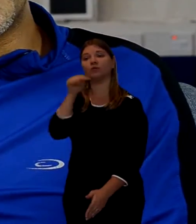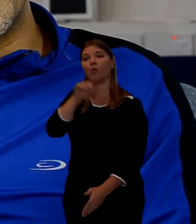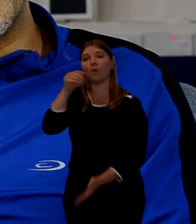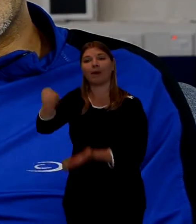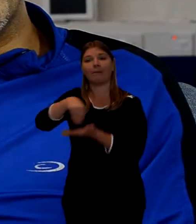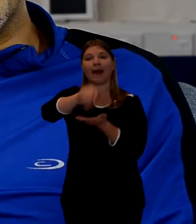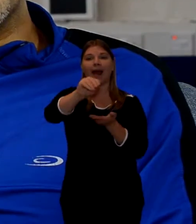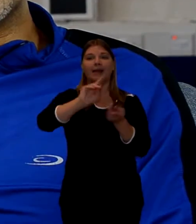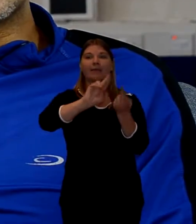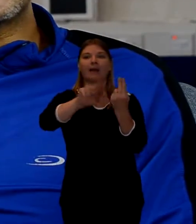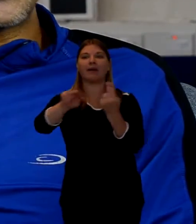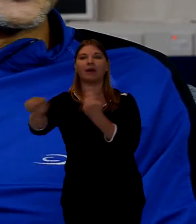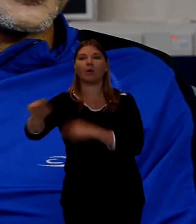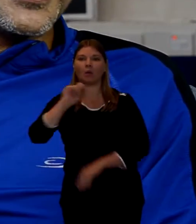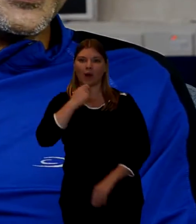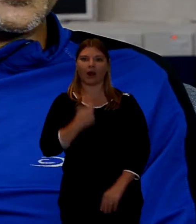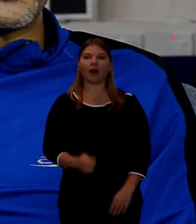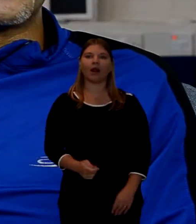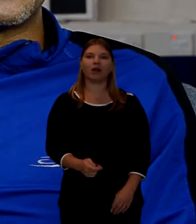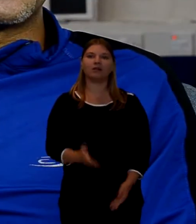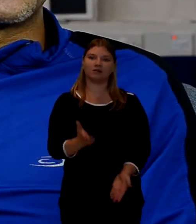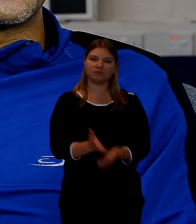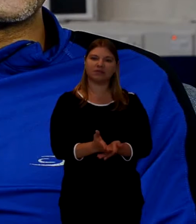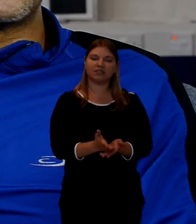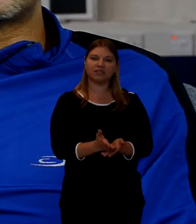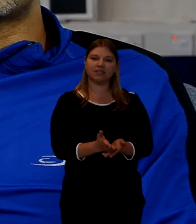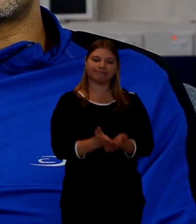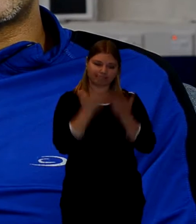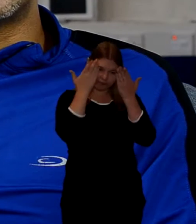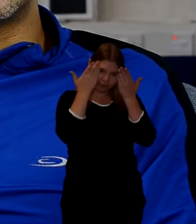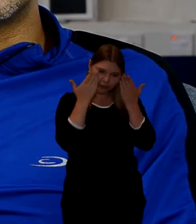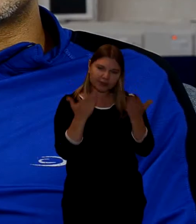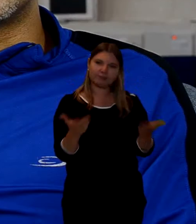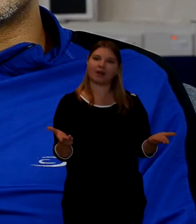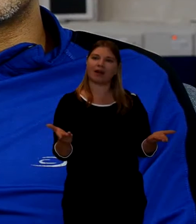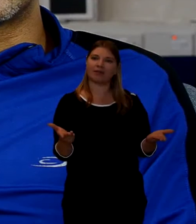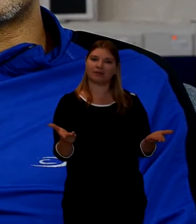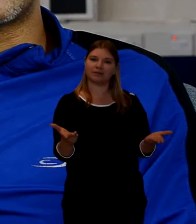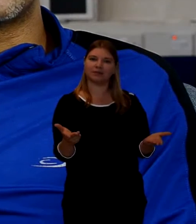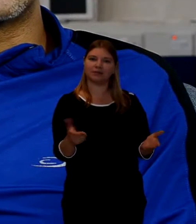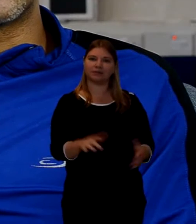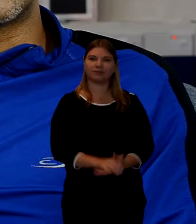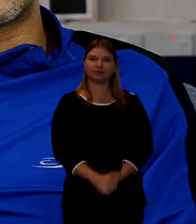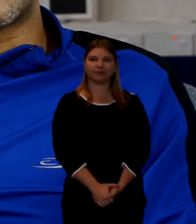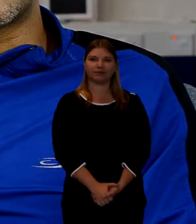So that's... you know. It's a noble way to end someone's life.